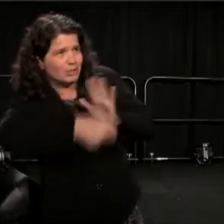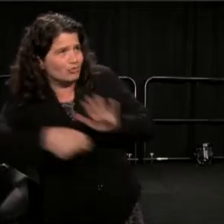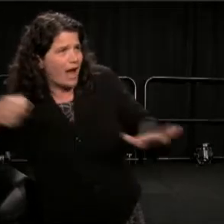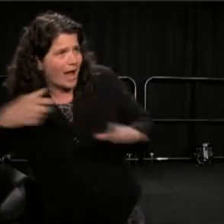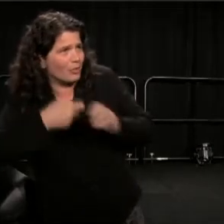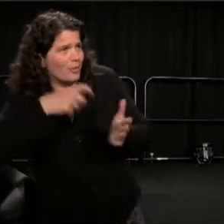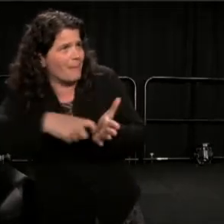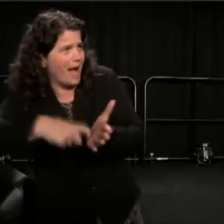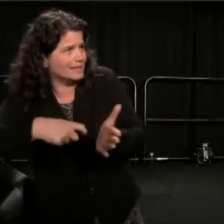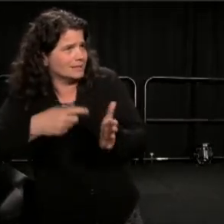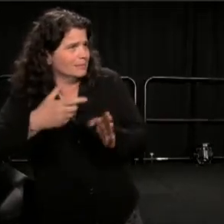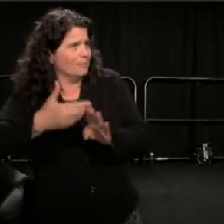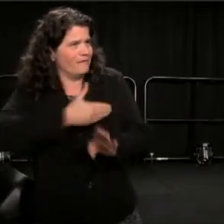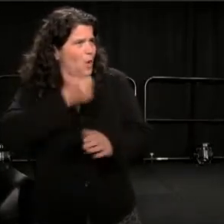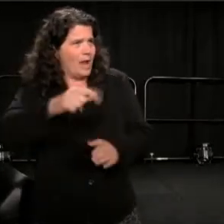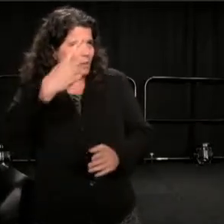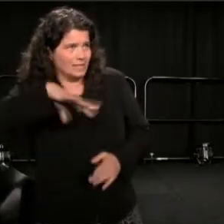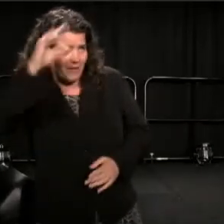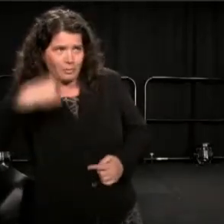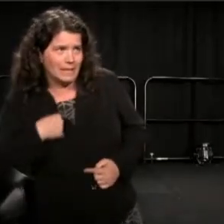(Mead) That's right.